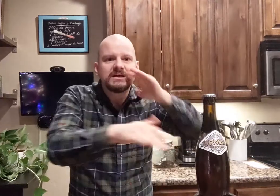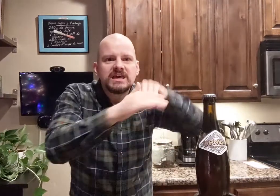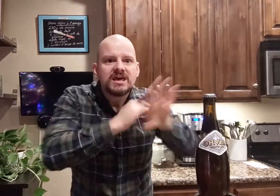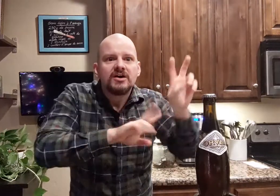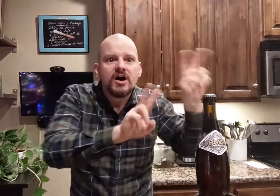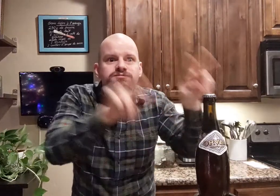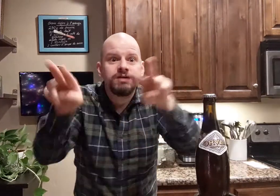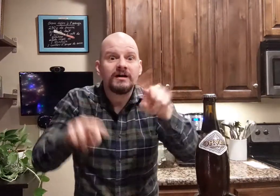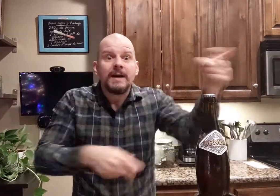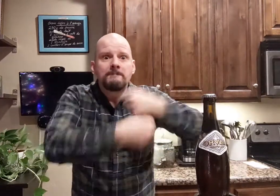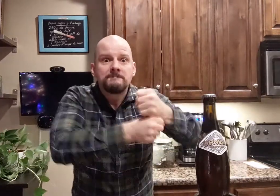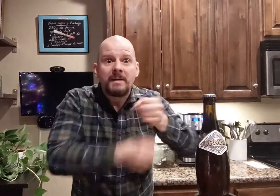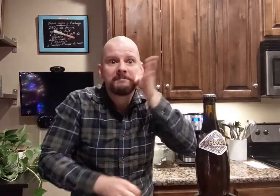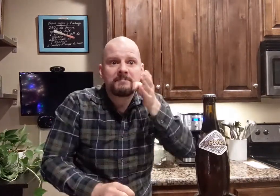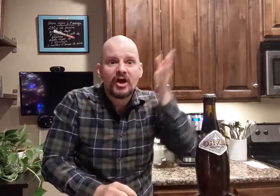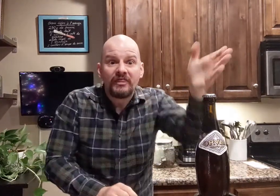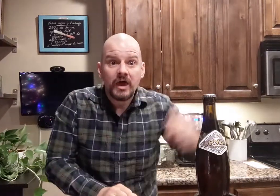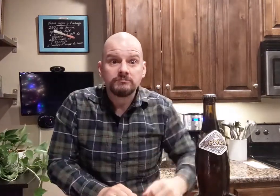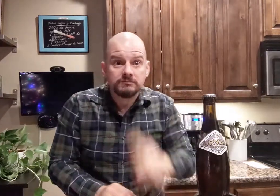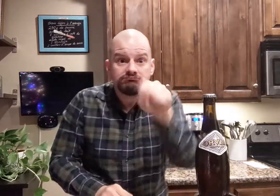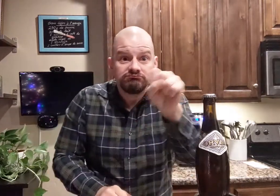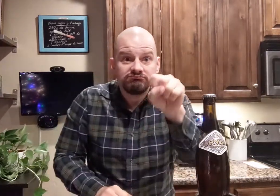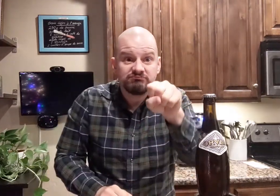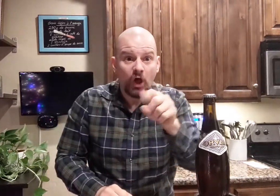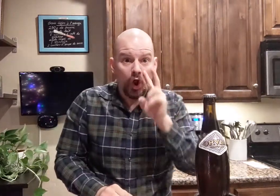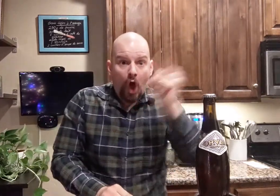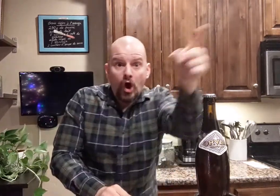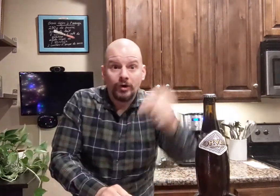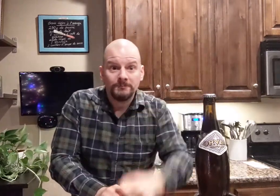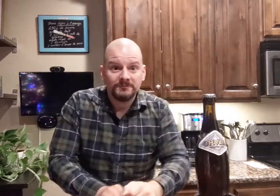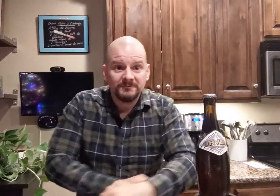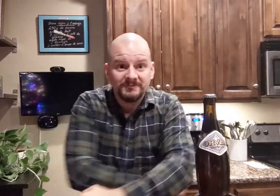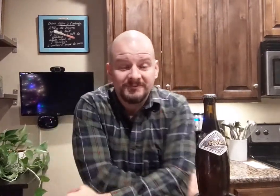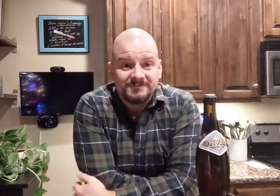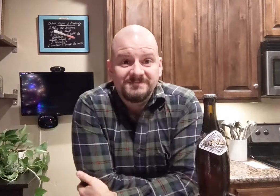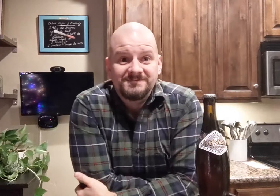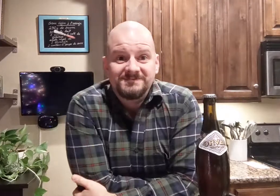and took a look where they make beers! Yep! Take a look!